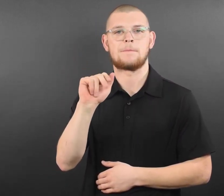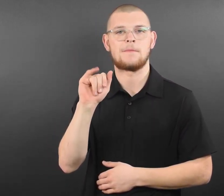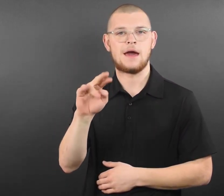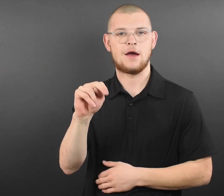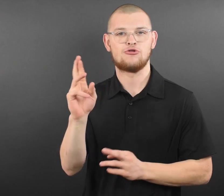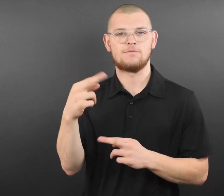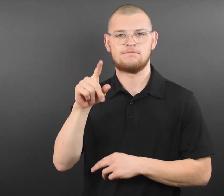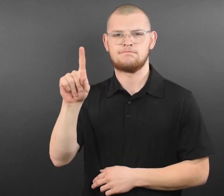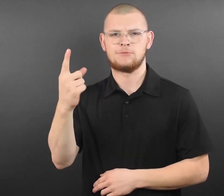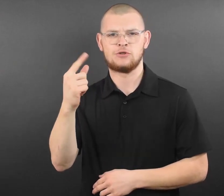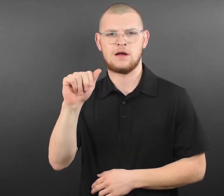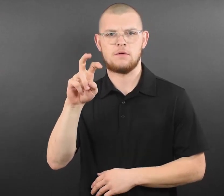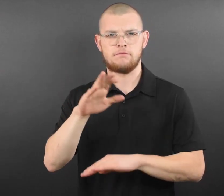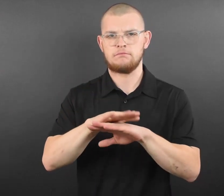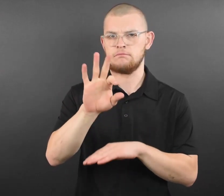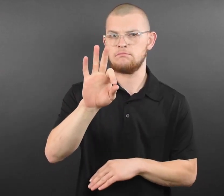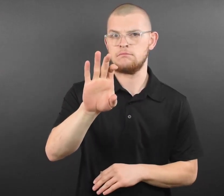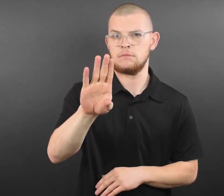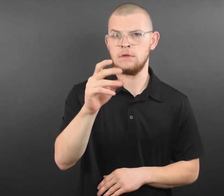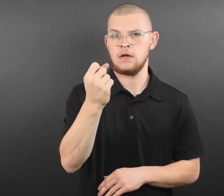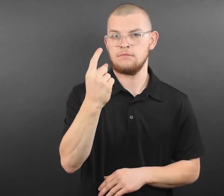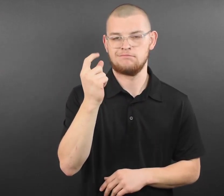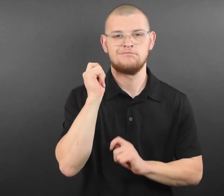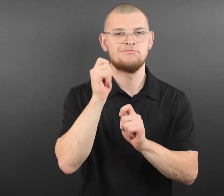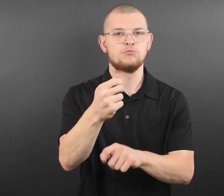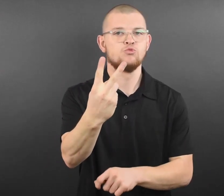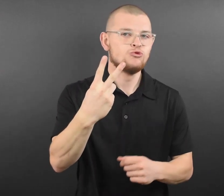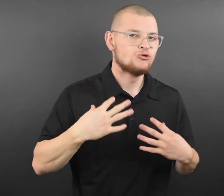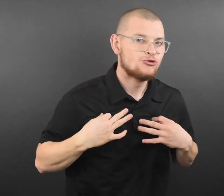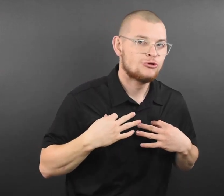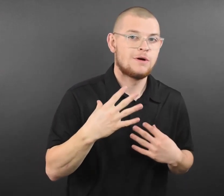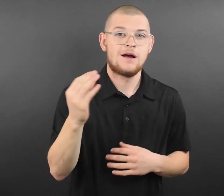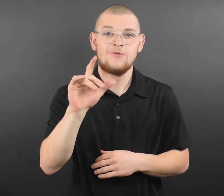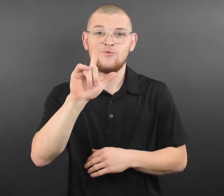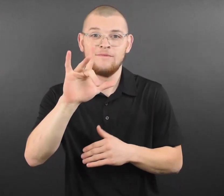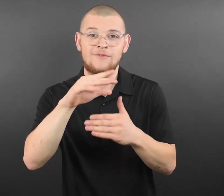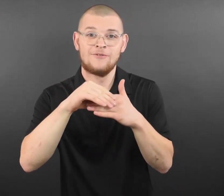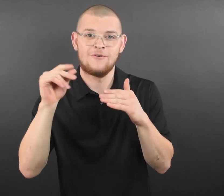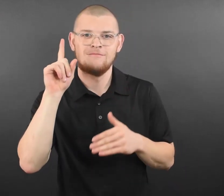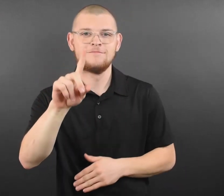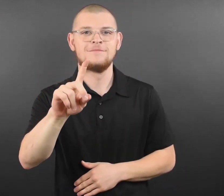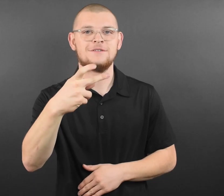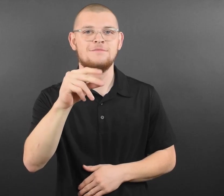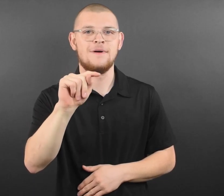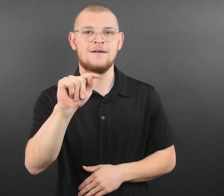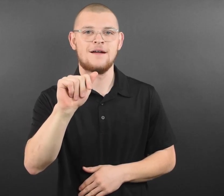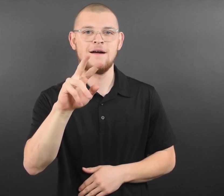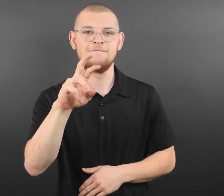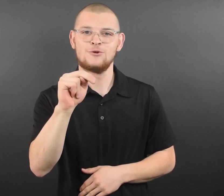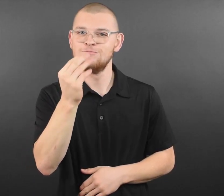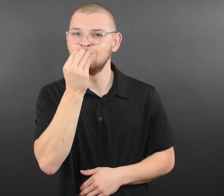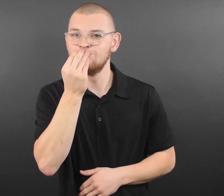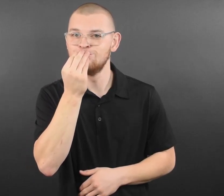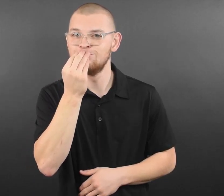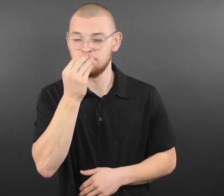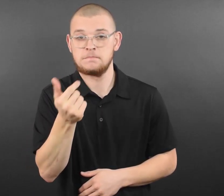to watch warm-ups from the court/ice level. ● First Avenue